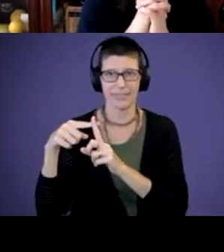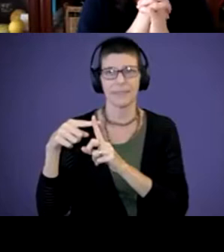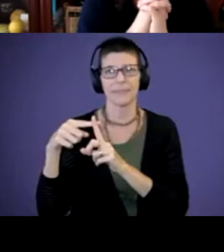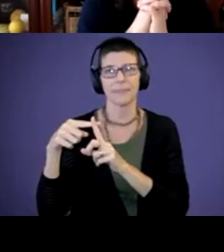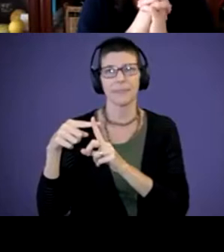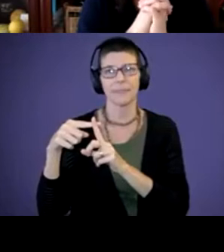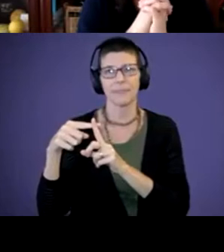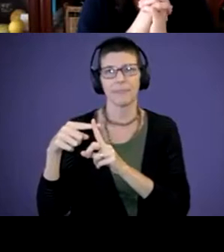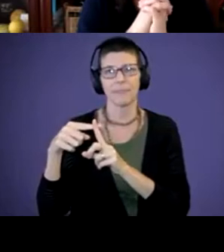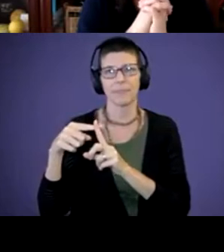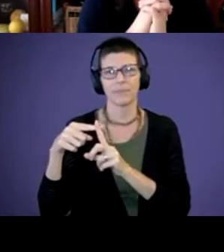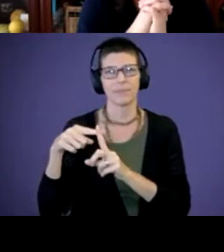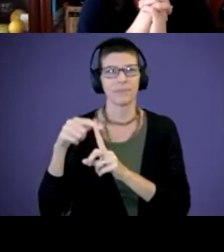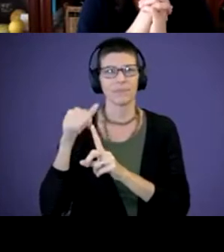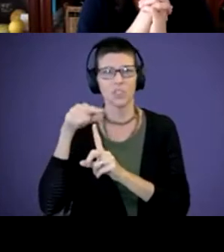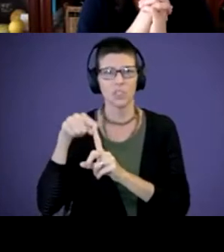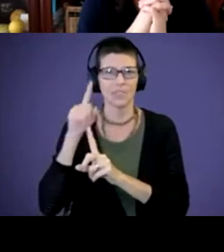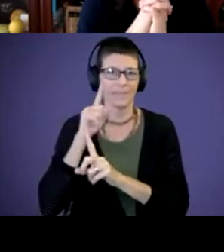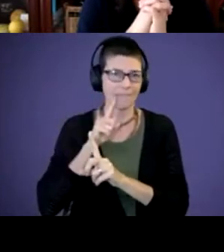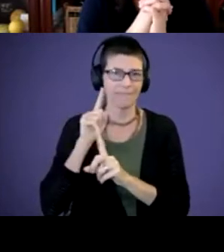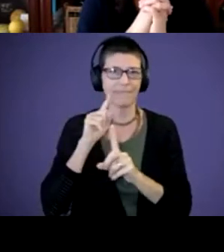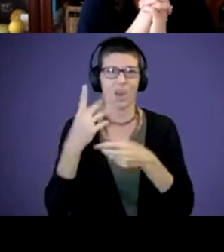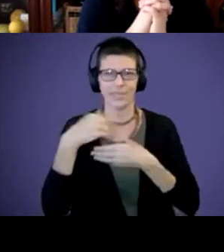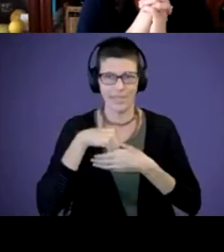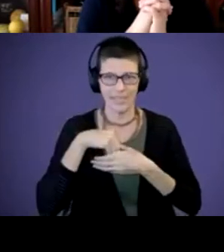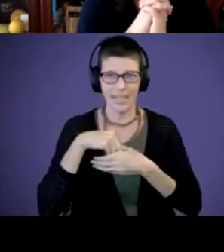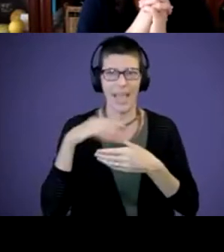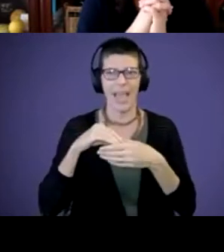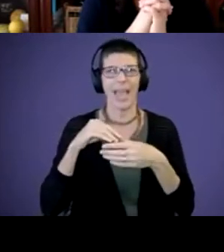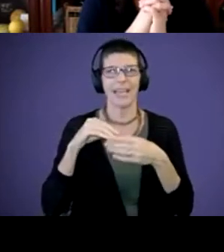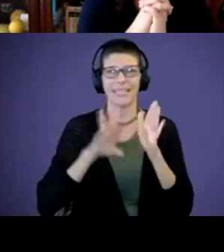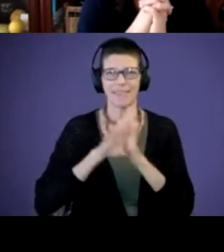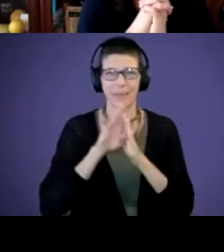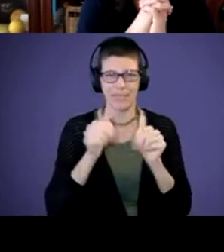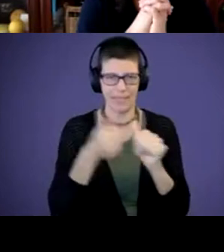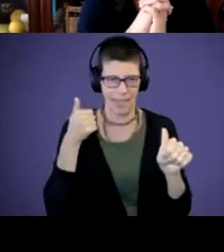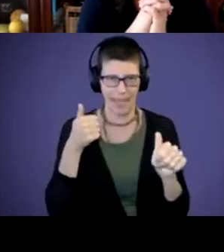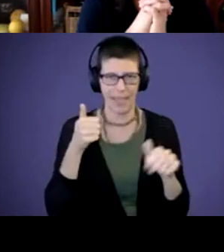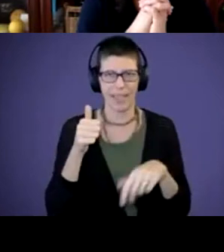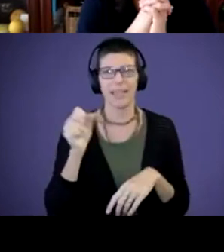She's deaf, autistic, and developmental delayed. Yes, we had an assessment done by